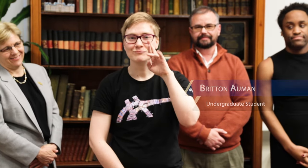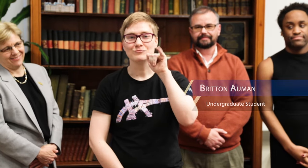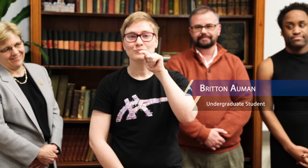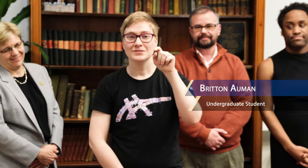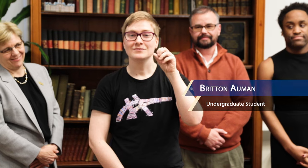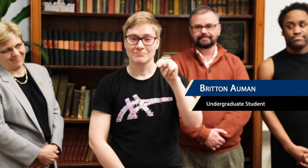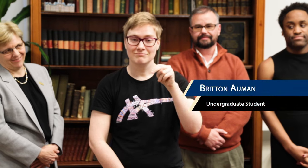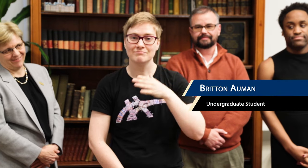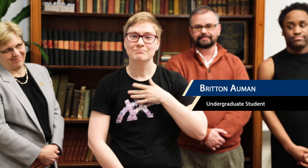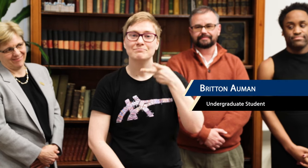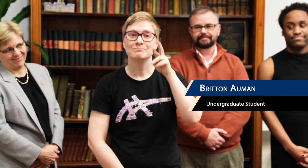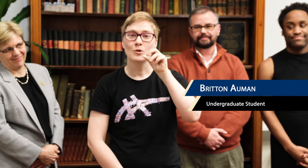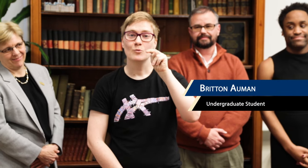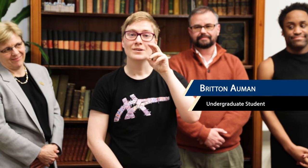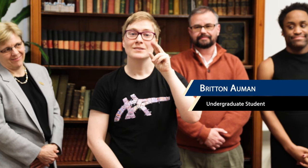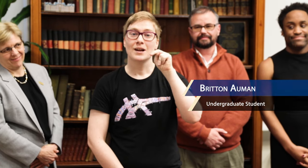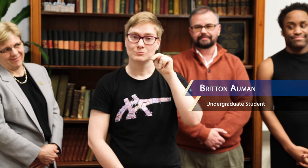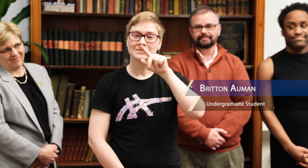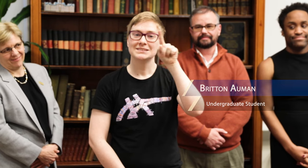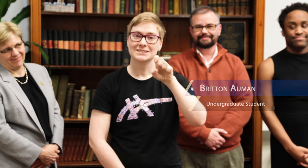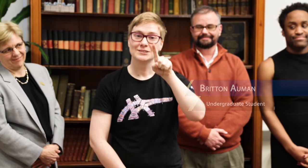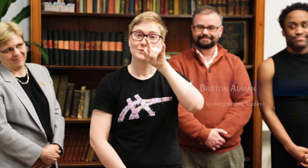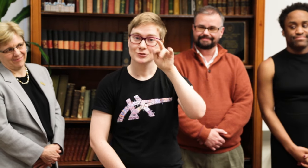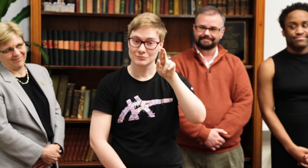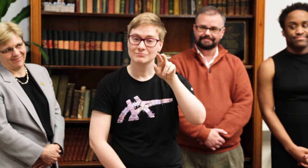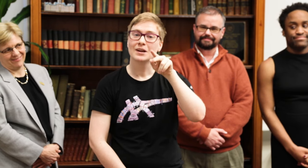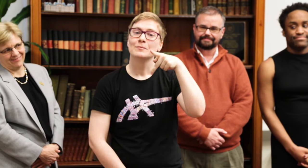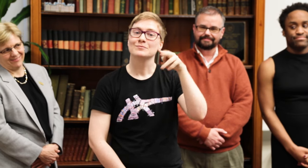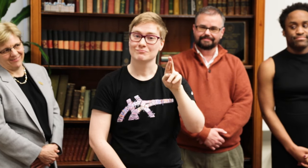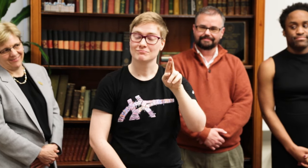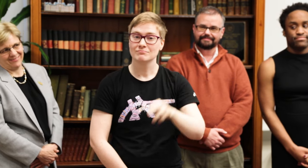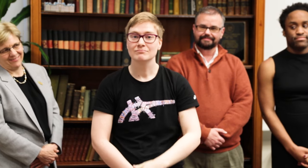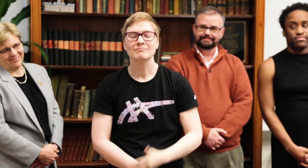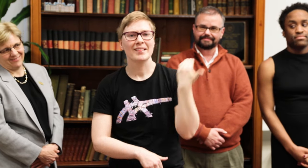I’m Britton; my pronouns are ze/zir/Pr.